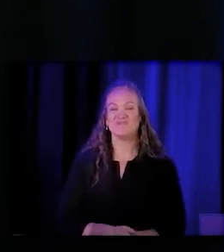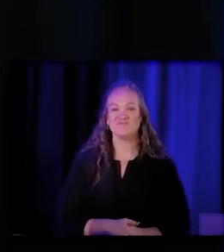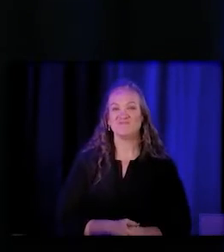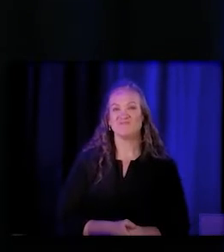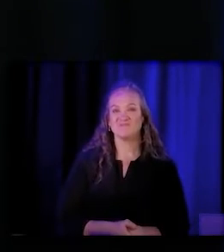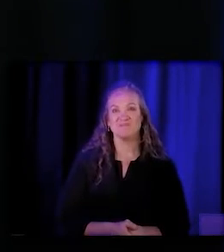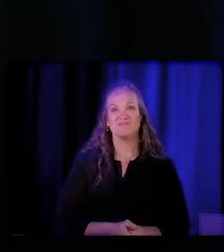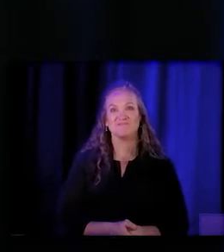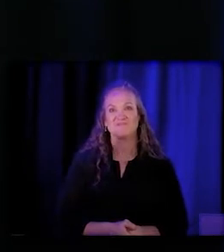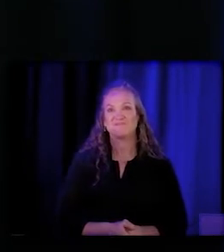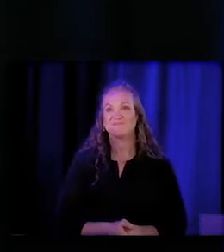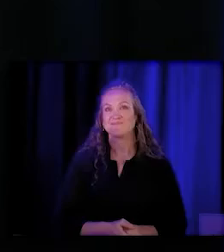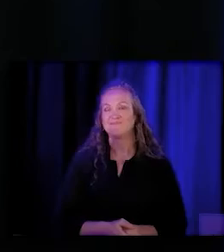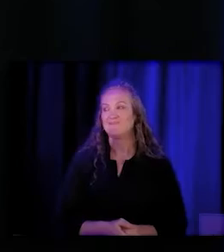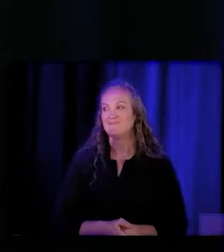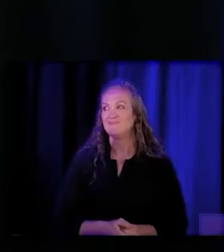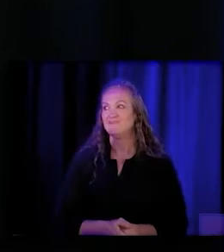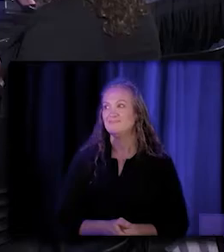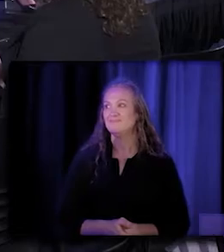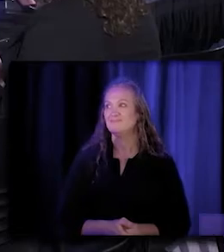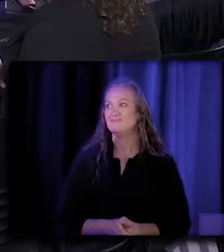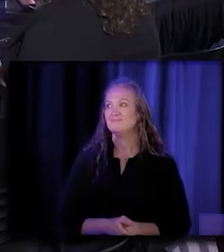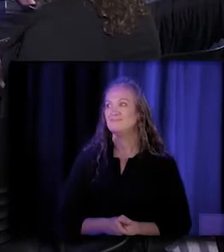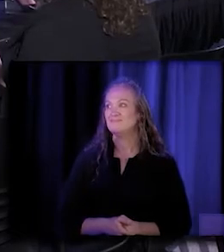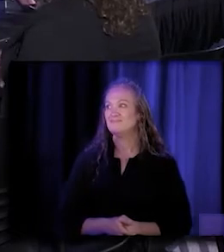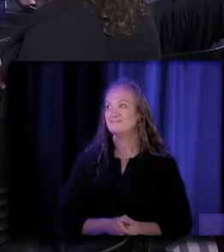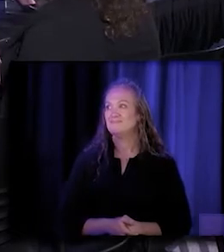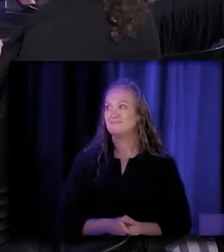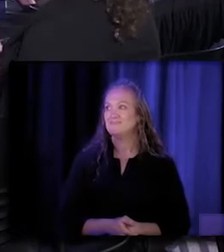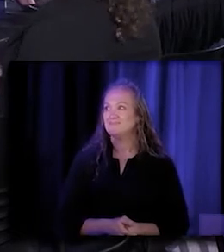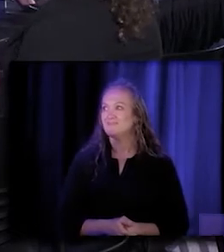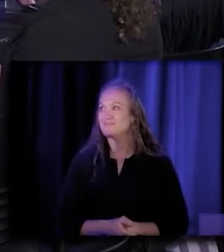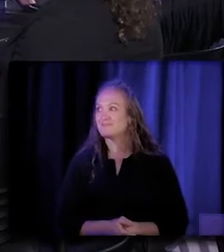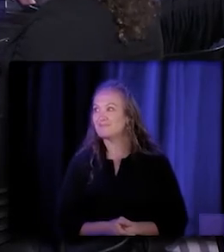Thank you so much. (audience applauding) I feel so far away from all of you.